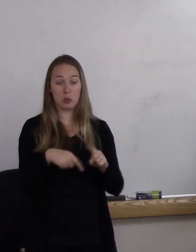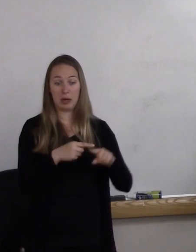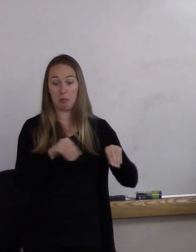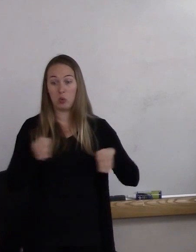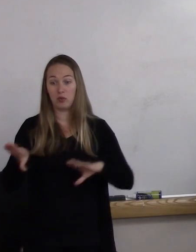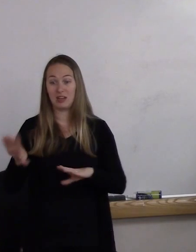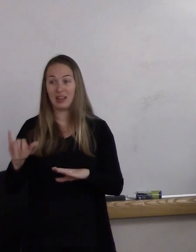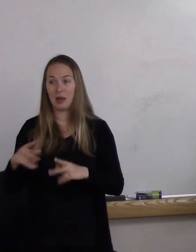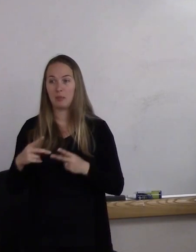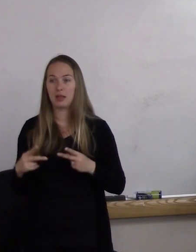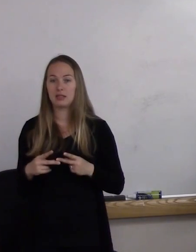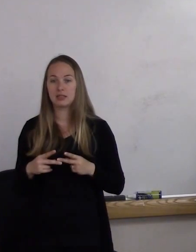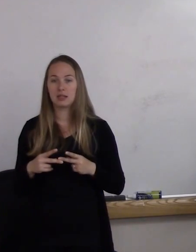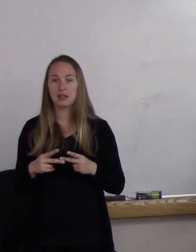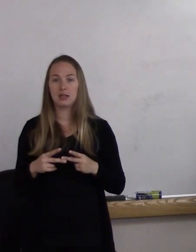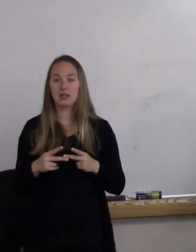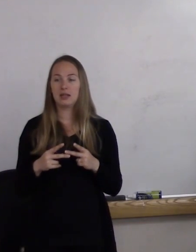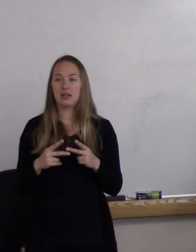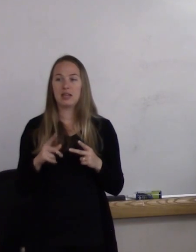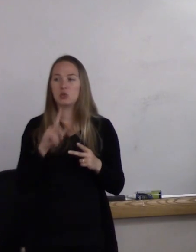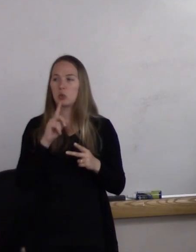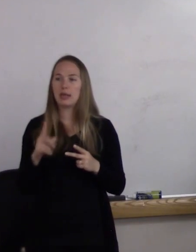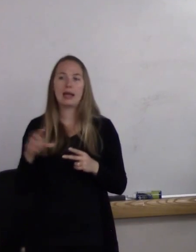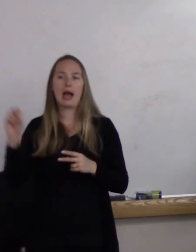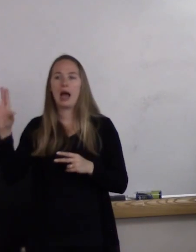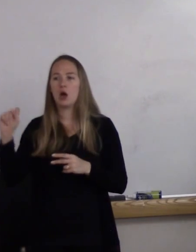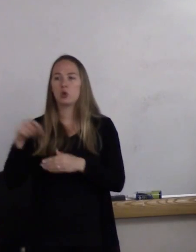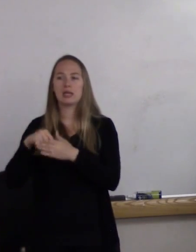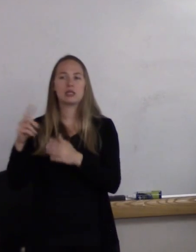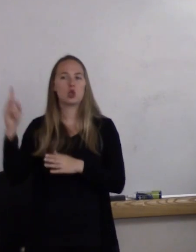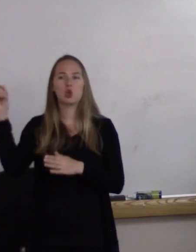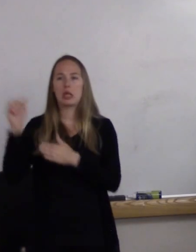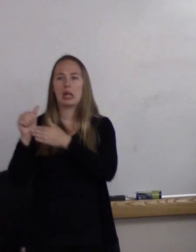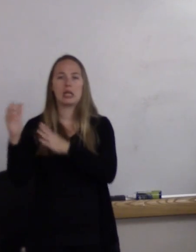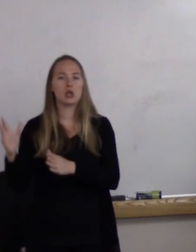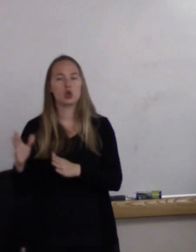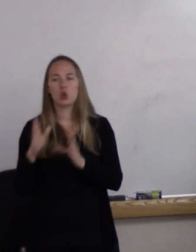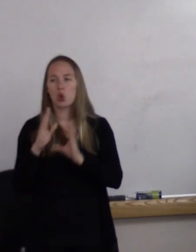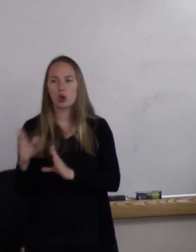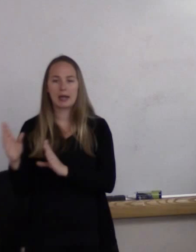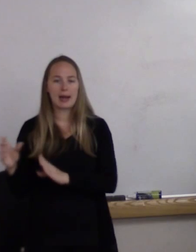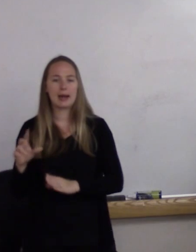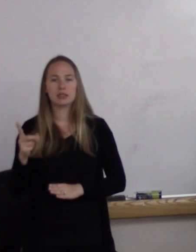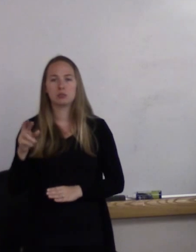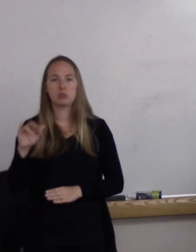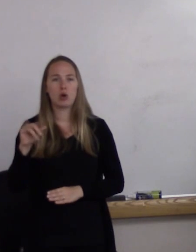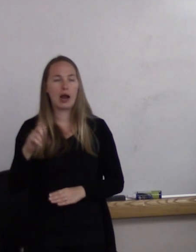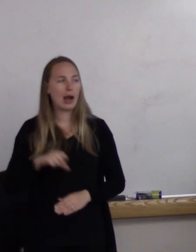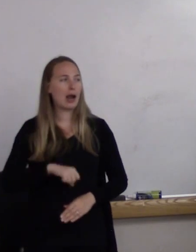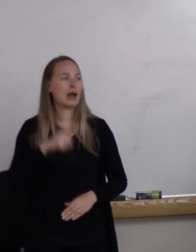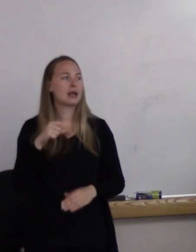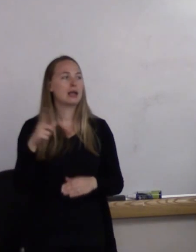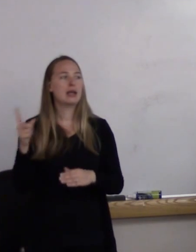and he's very out in Duluth and the community. Very, like, a leader in the community. He's organized pride stuff. He's headed up the gay men's center.